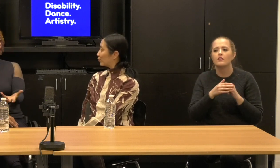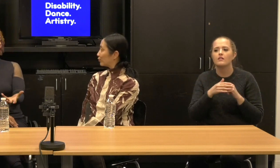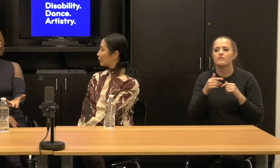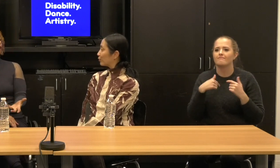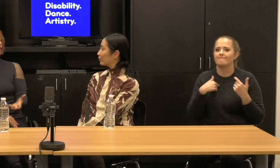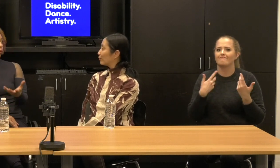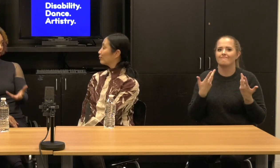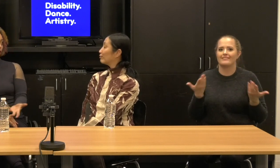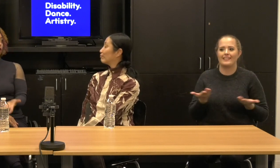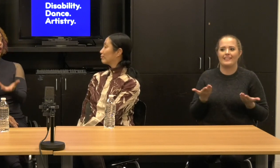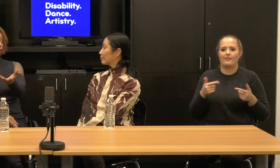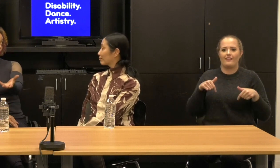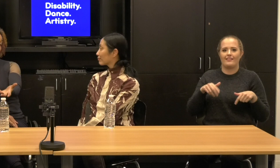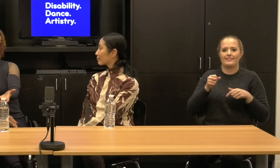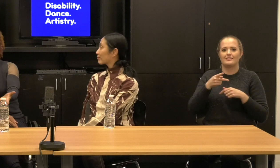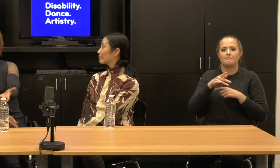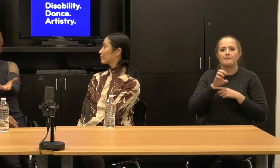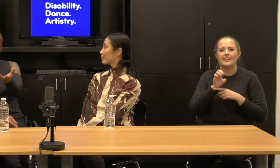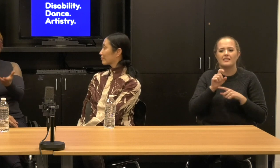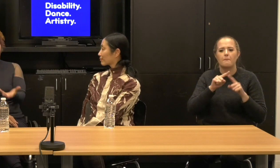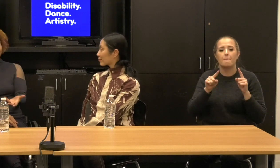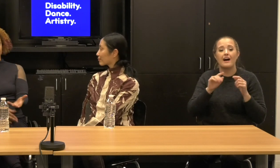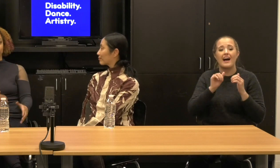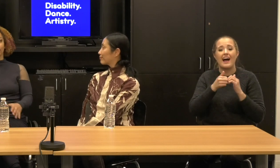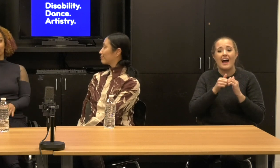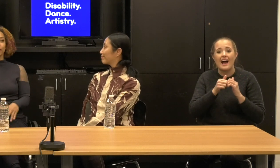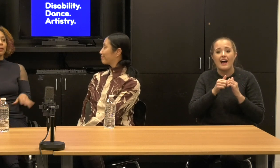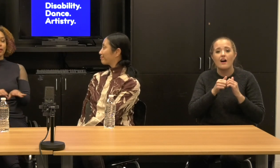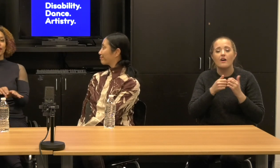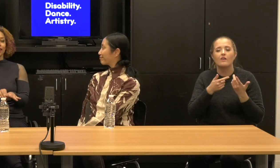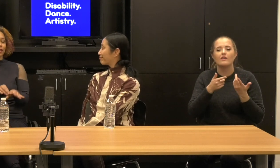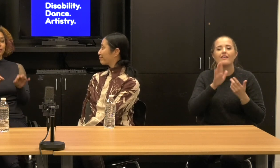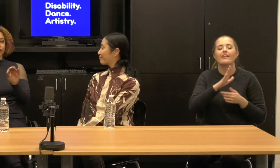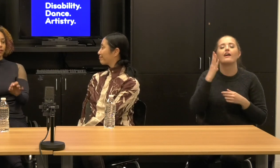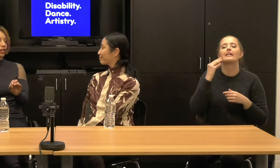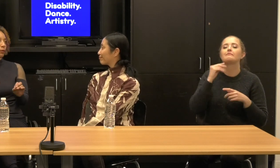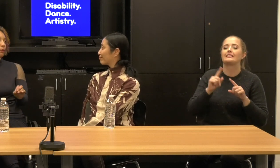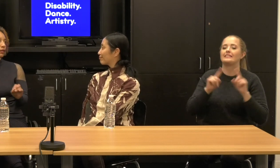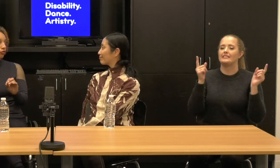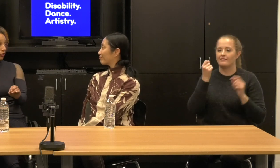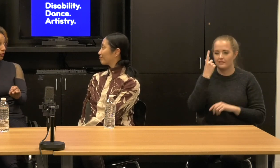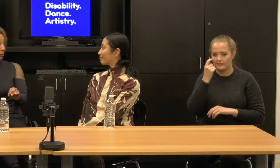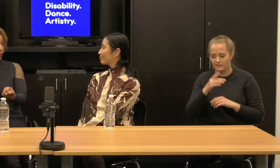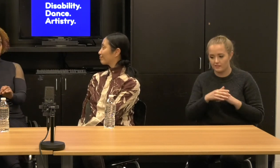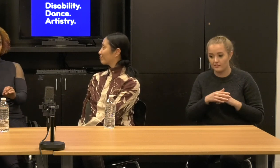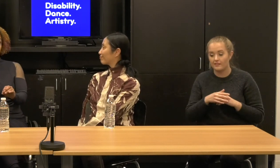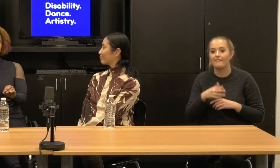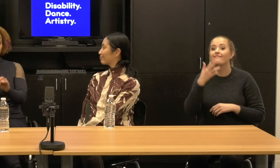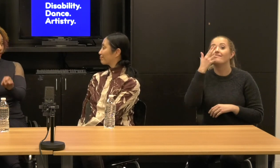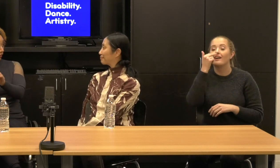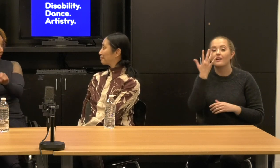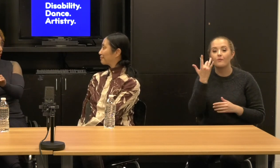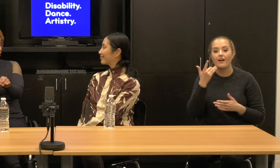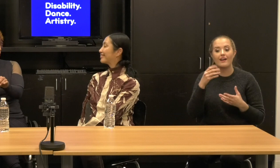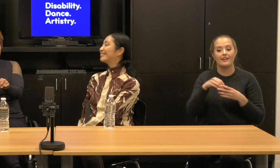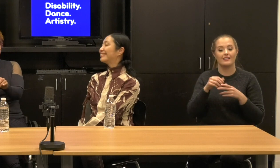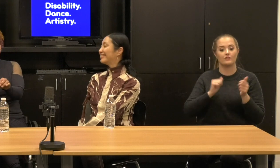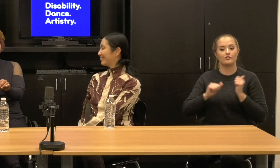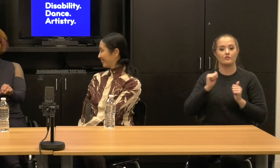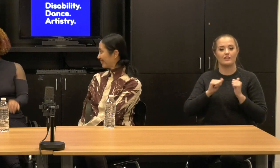but the way that they were treated when they came here, it was so funny we've been in the dressing room and we could hear the things going on beforehand.